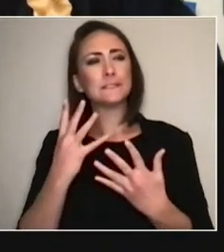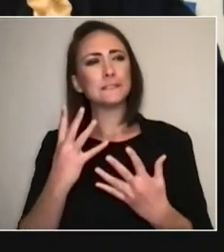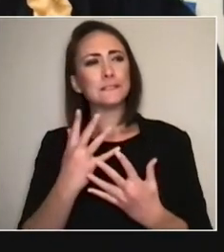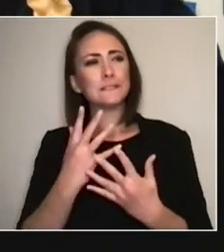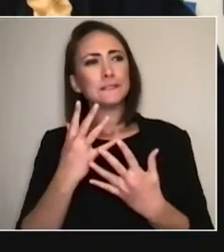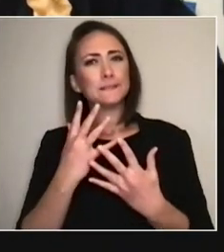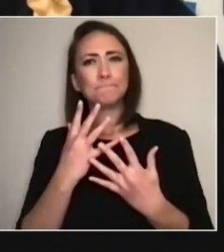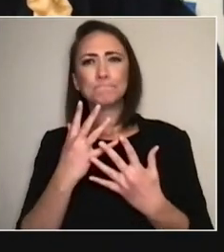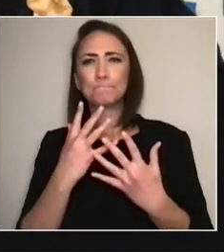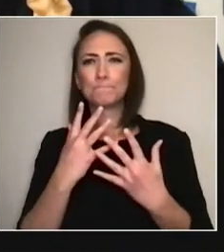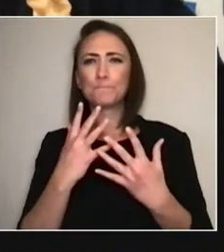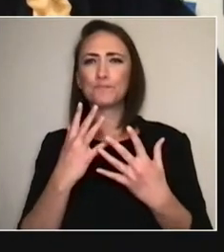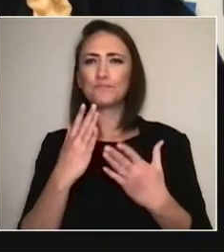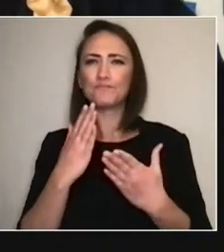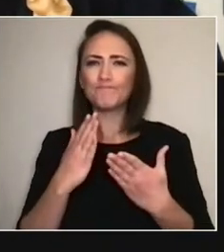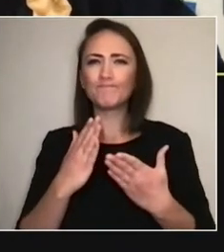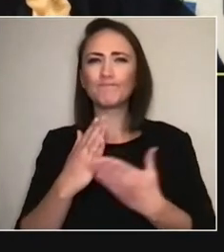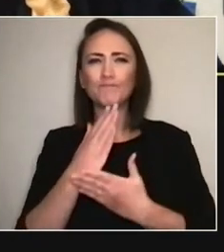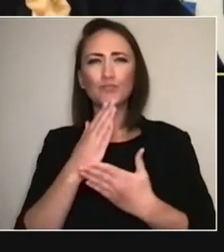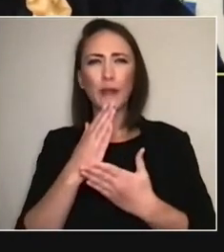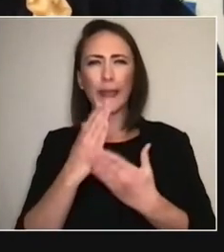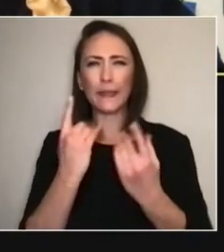elemental things about the theatre.